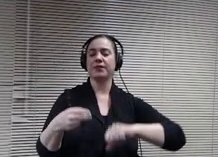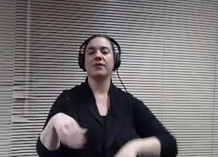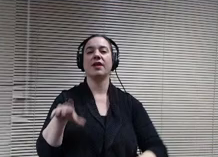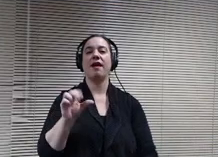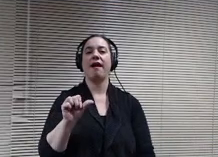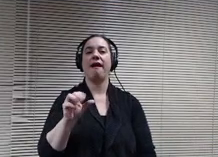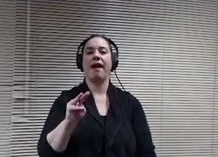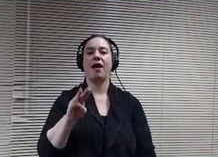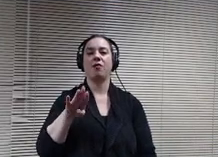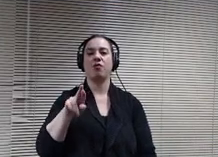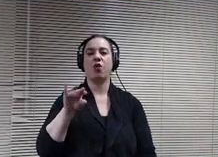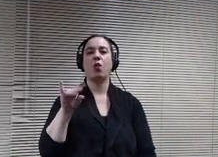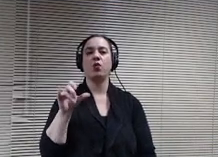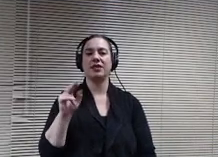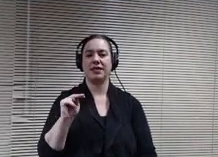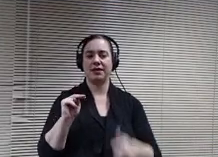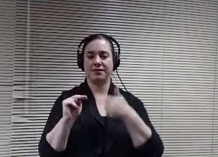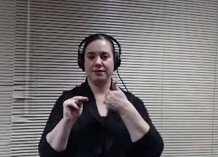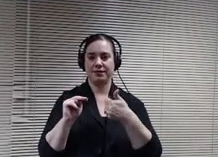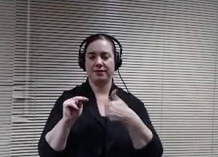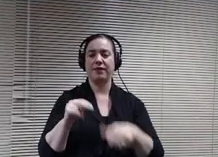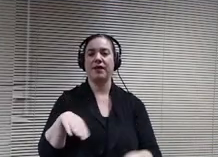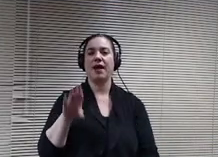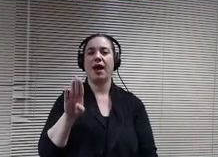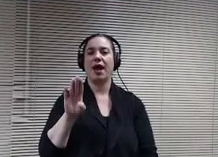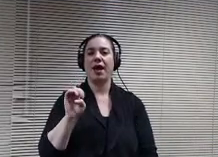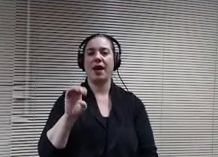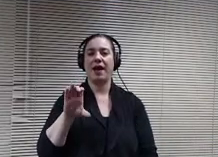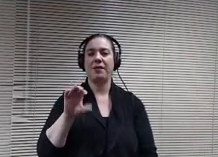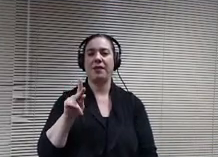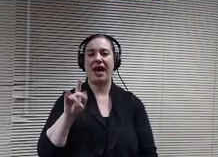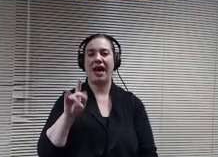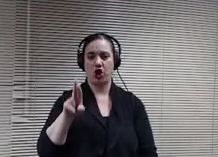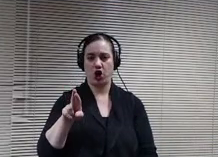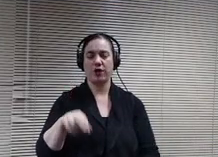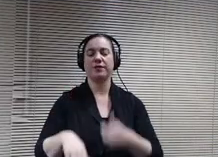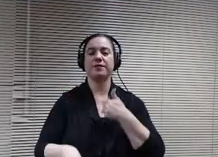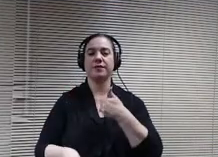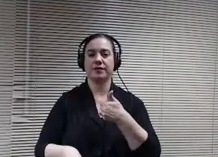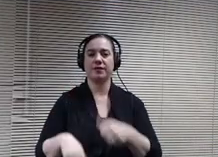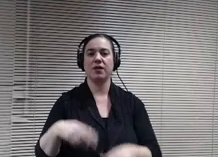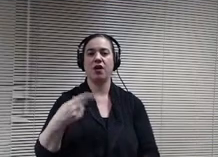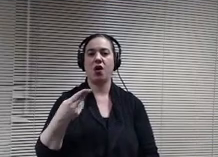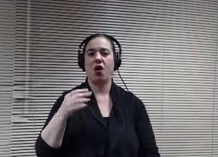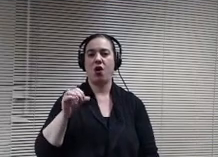member Becker. Hi board member Holcomb I board member of this age.